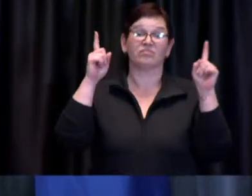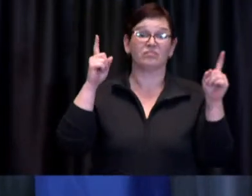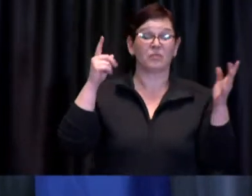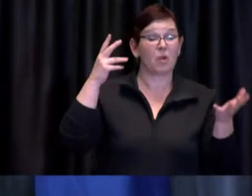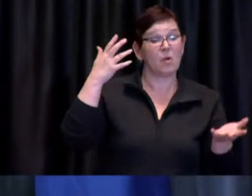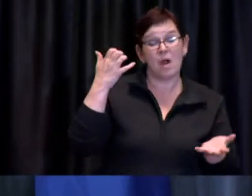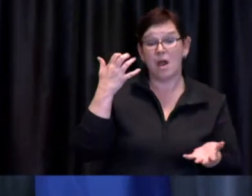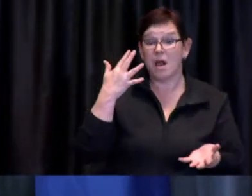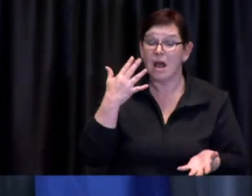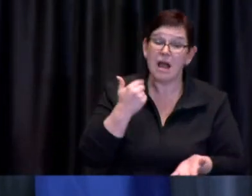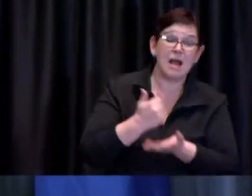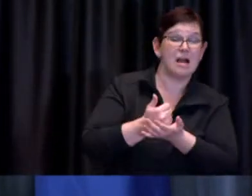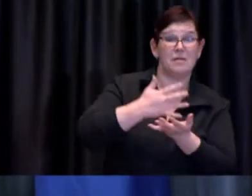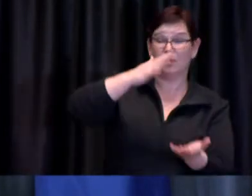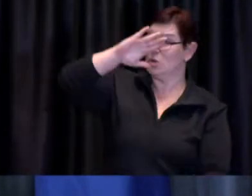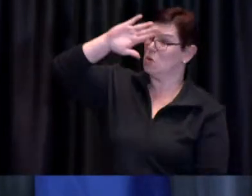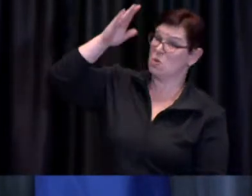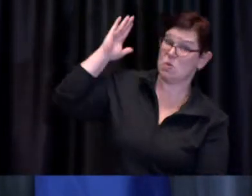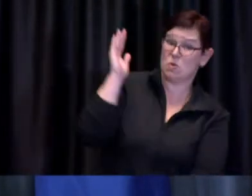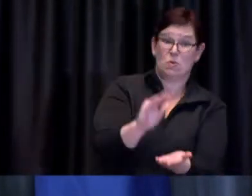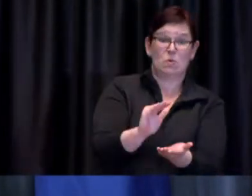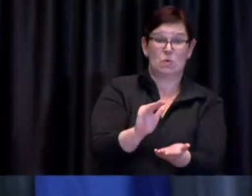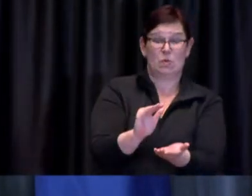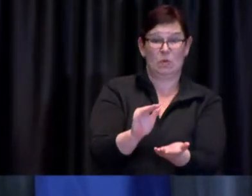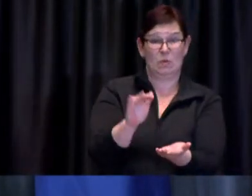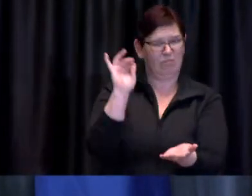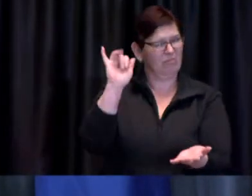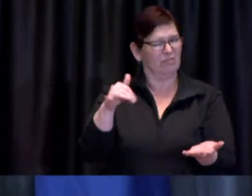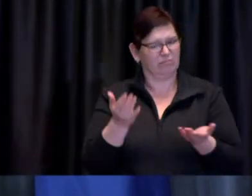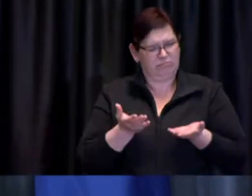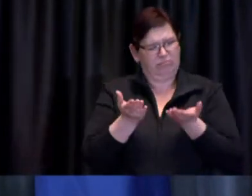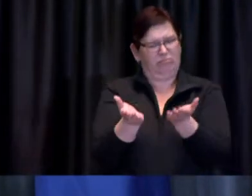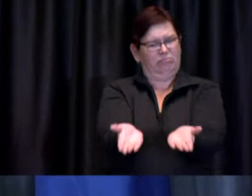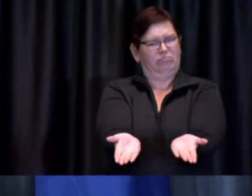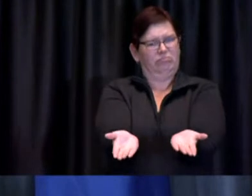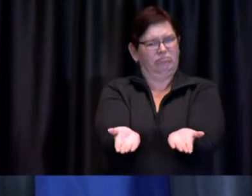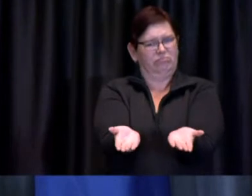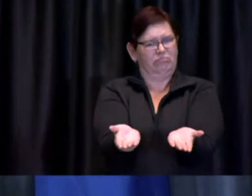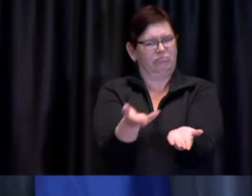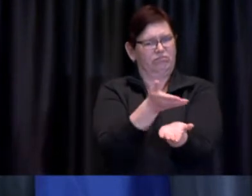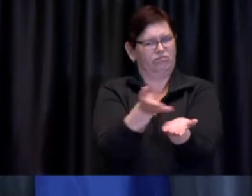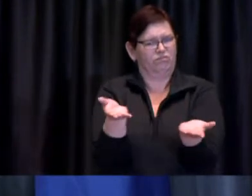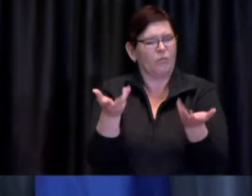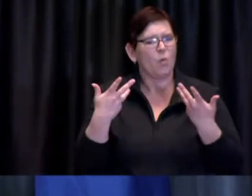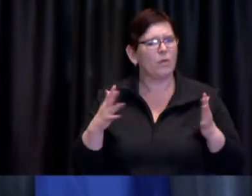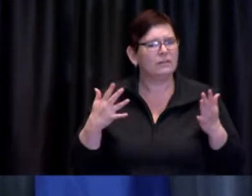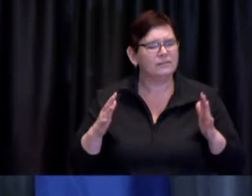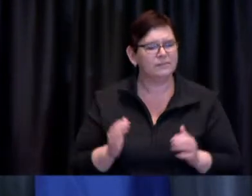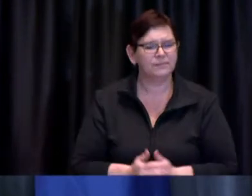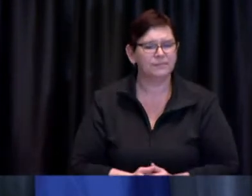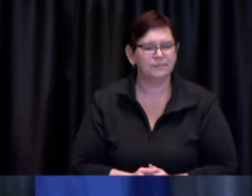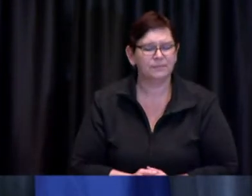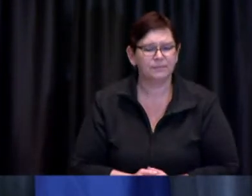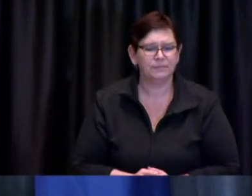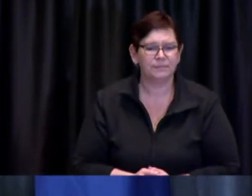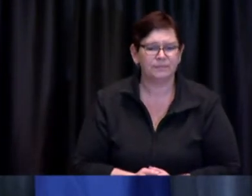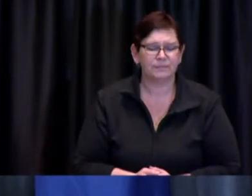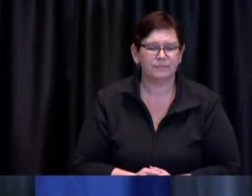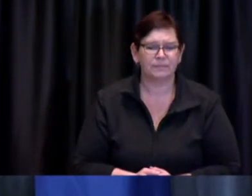transmission uh you know I'm not sure that there is anything uh you know worth mentioning now I